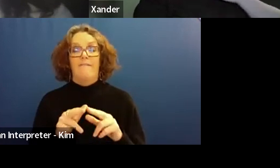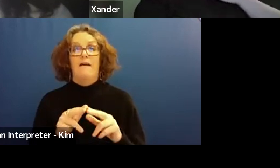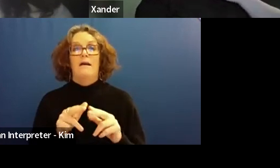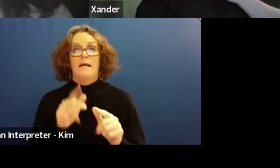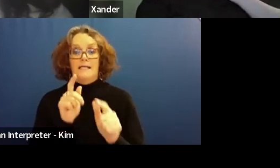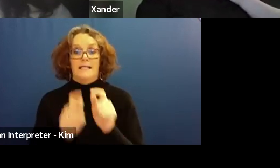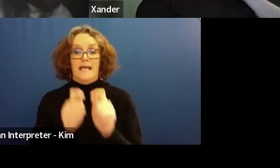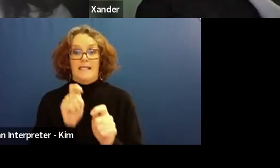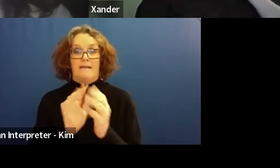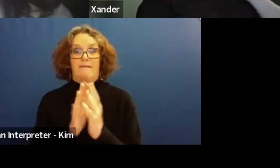along.